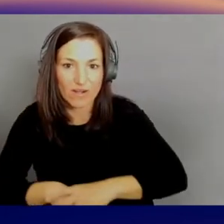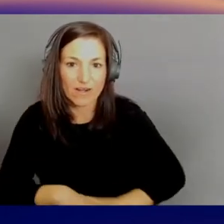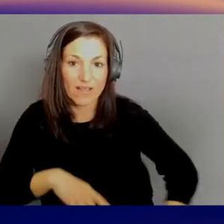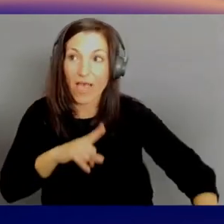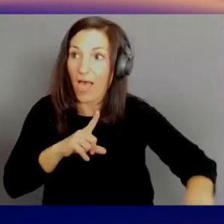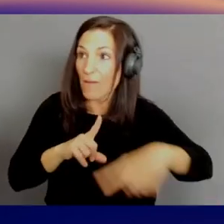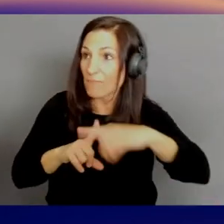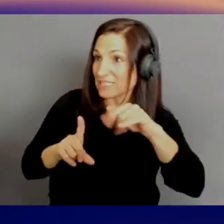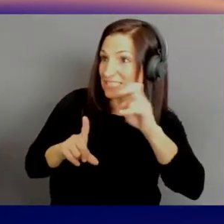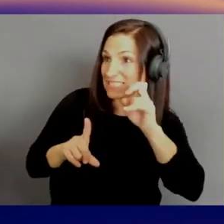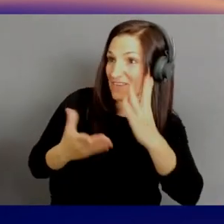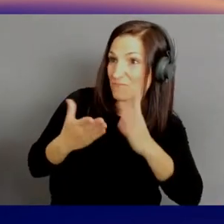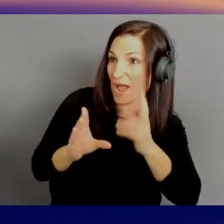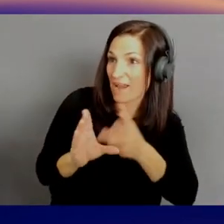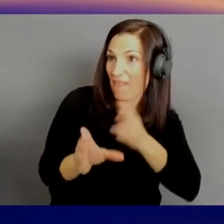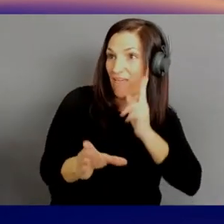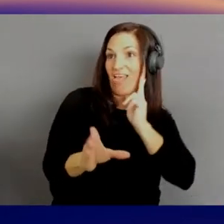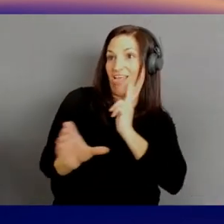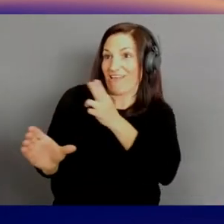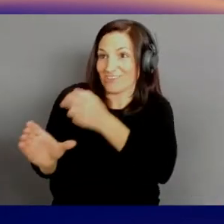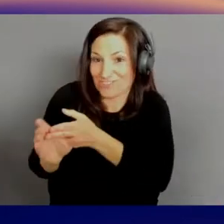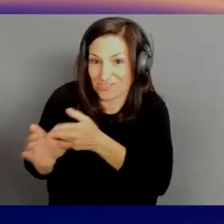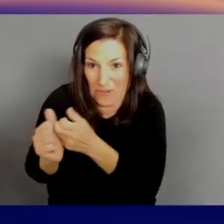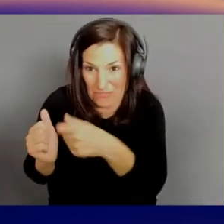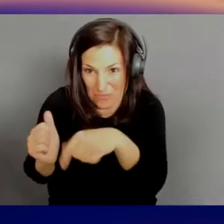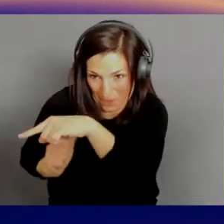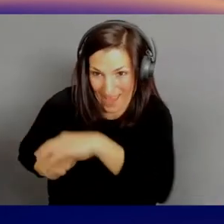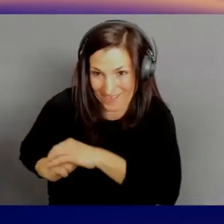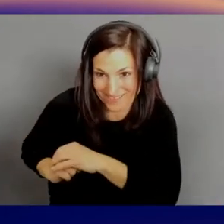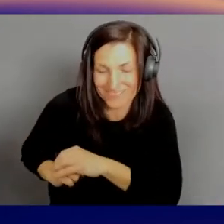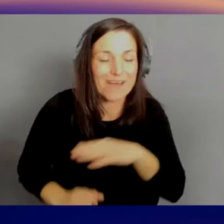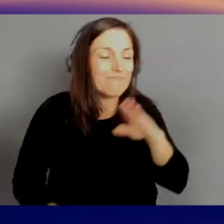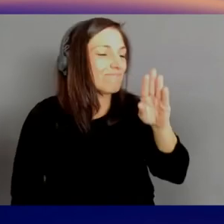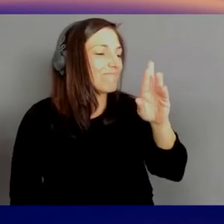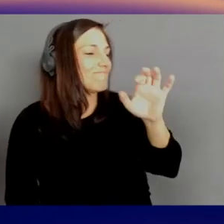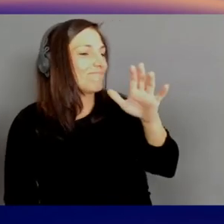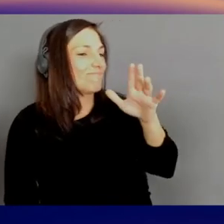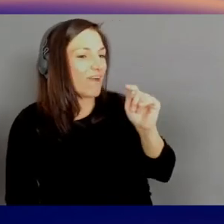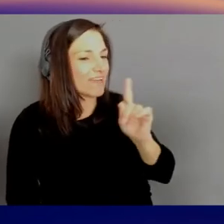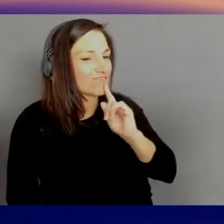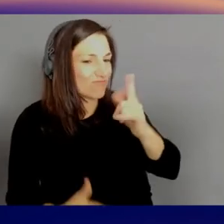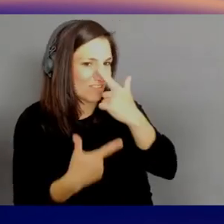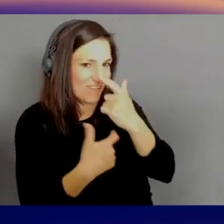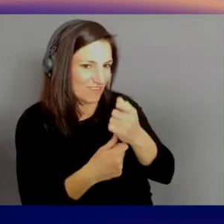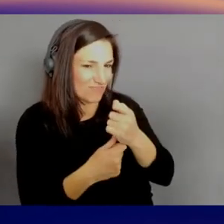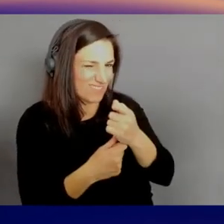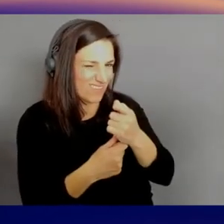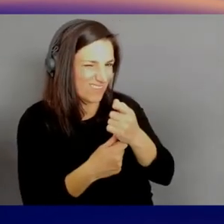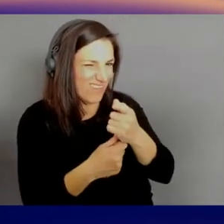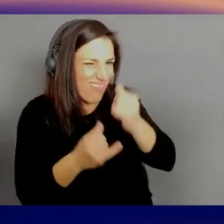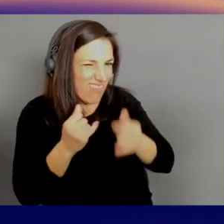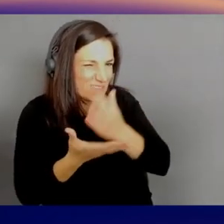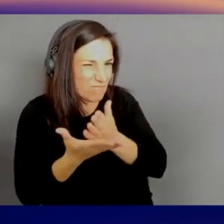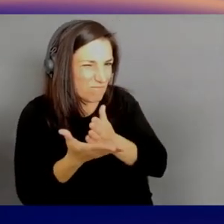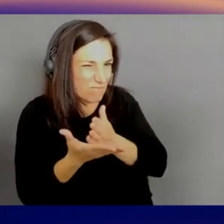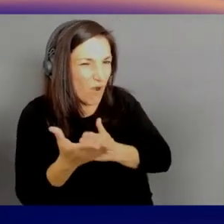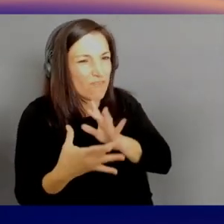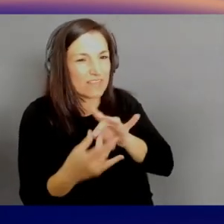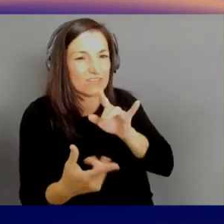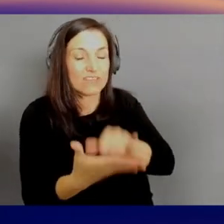to go work on satellites and antennas. So Braket is super interesting. What's interesting about it, last piece on that, is that it combines every single, well not every one,